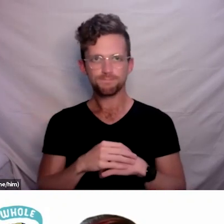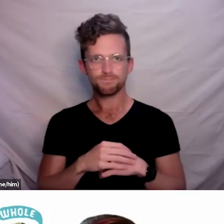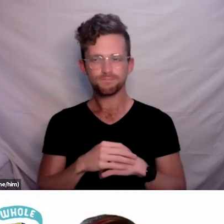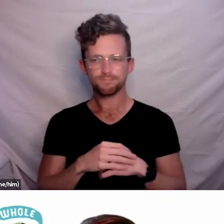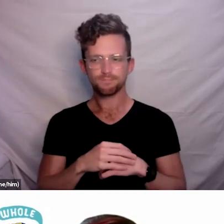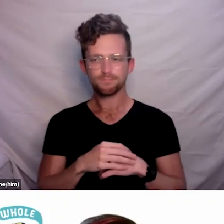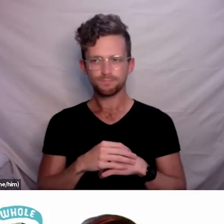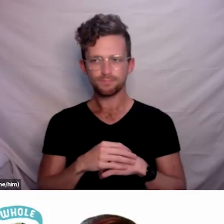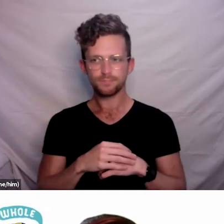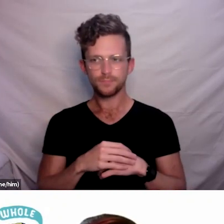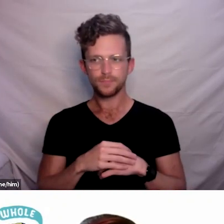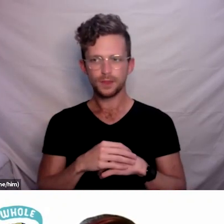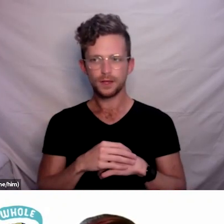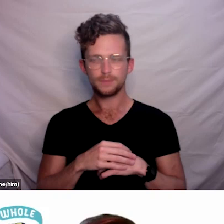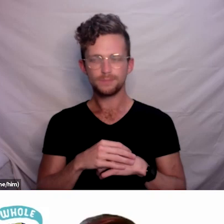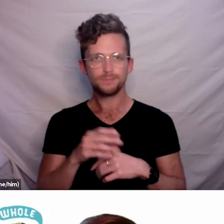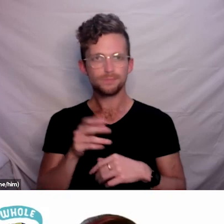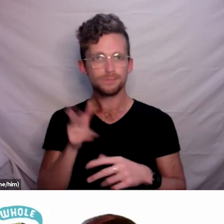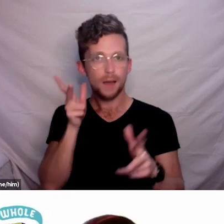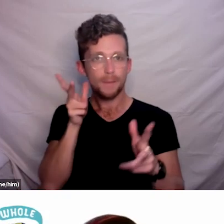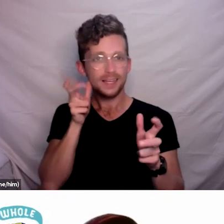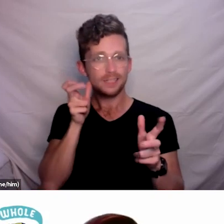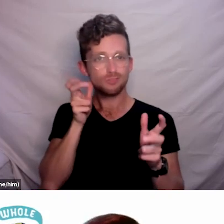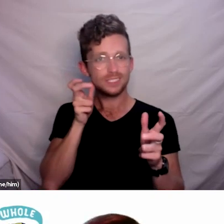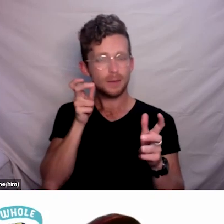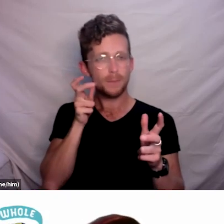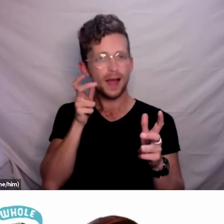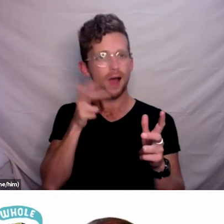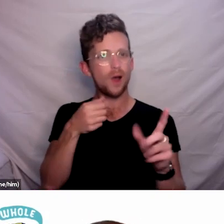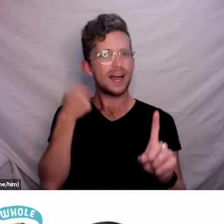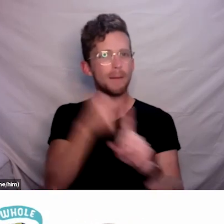when infrastructure is down in maintaining health services and things that are critical